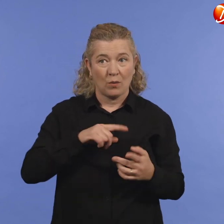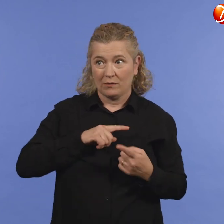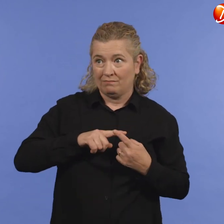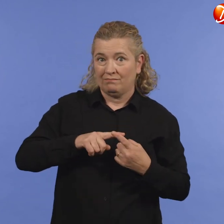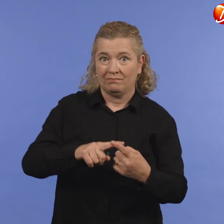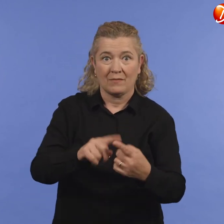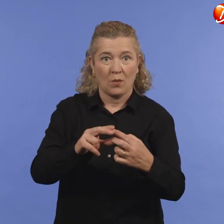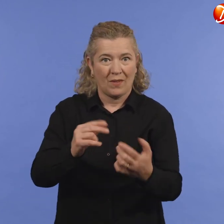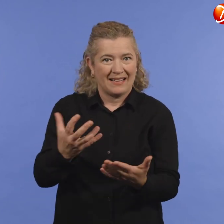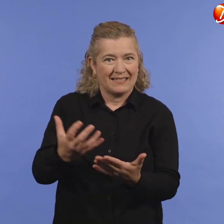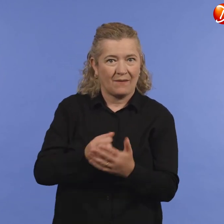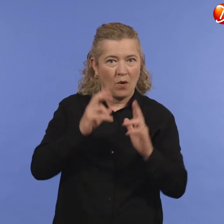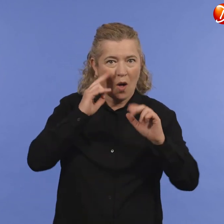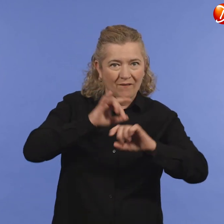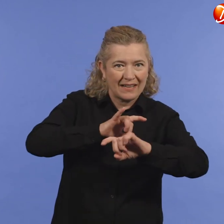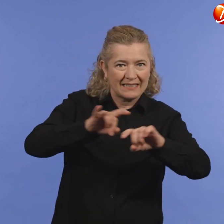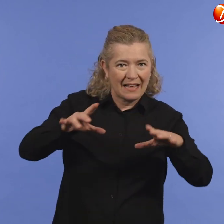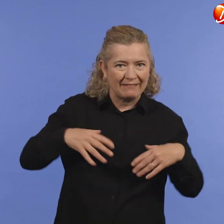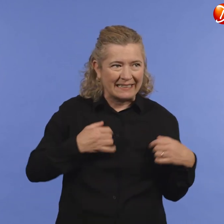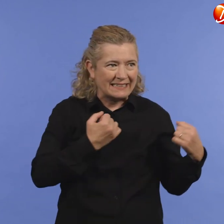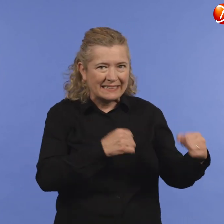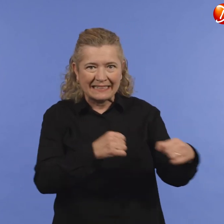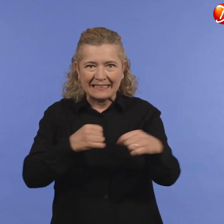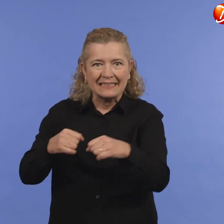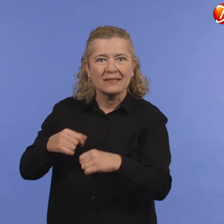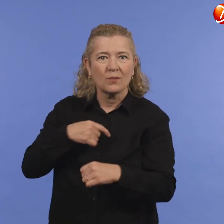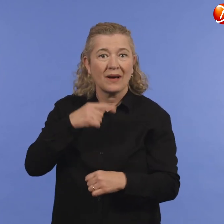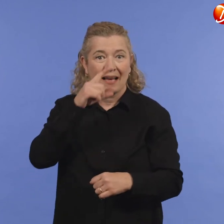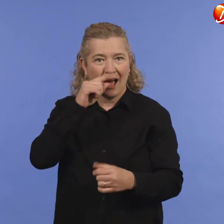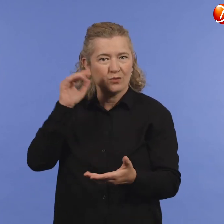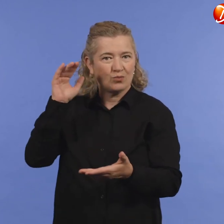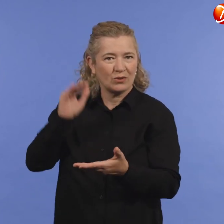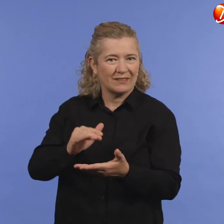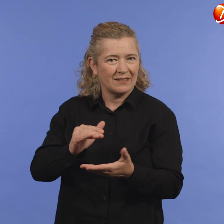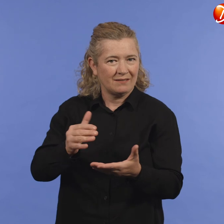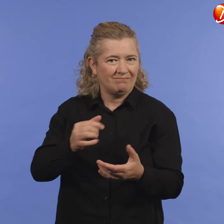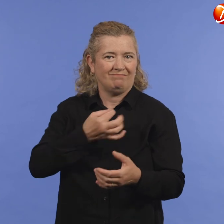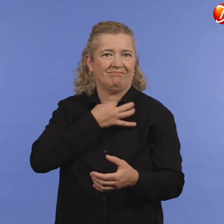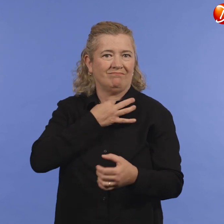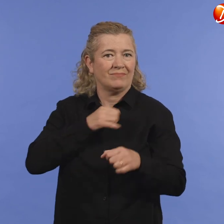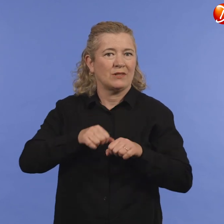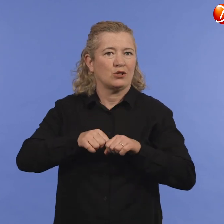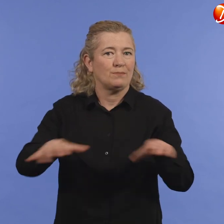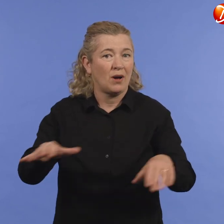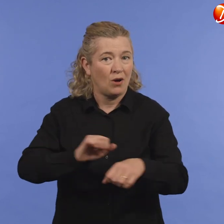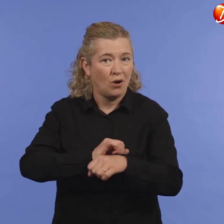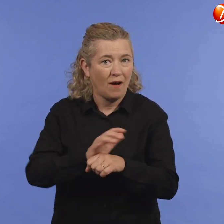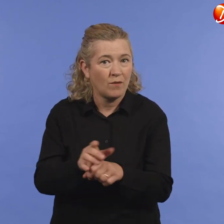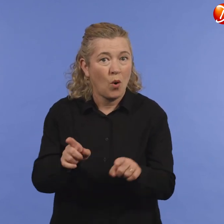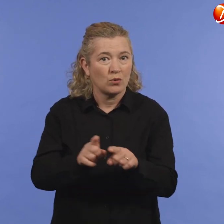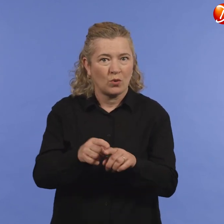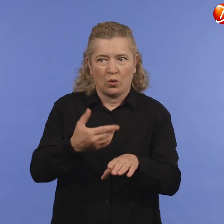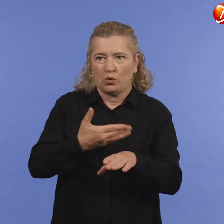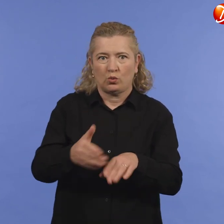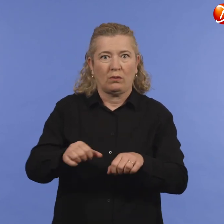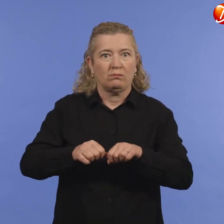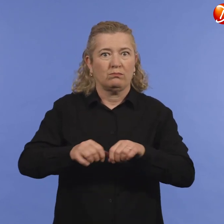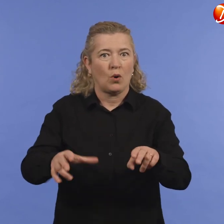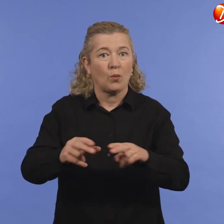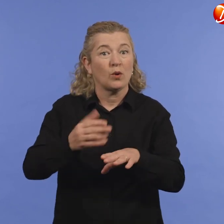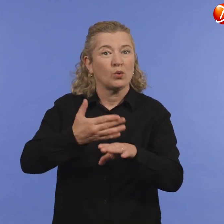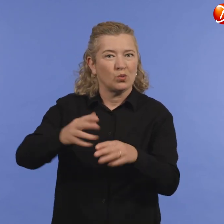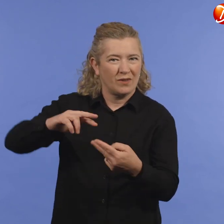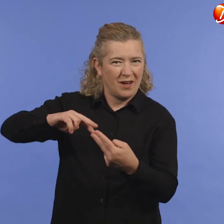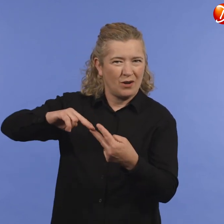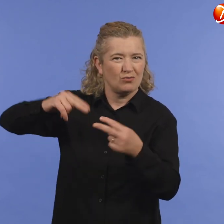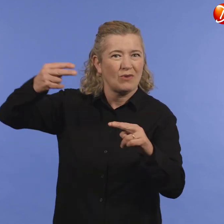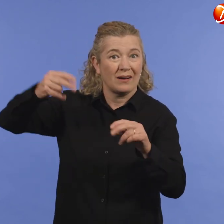By continuing these safety measures, we can reduce the spread and limit the opportunity for new variants to emerge